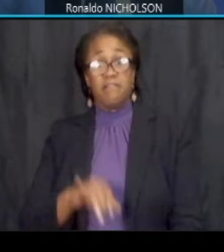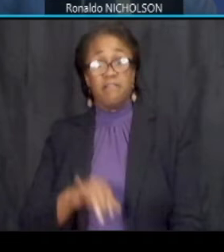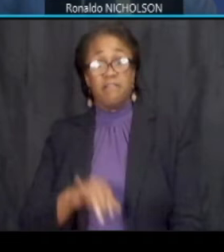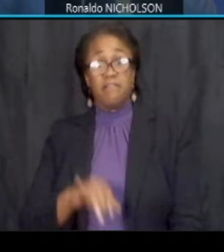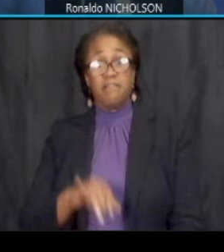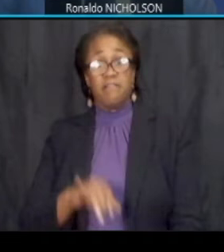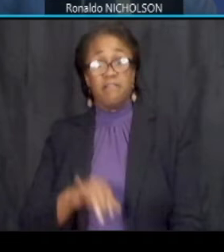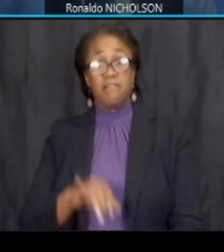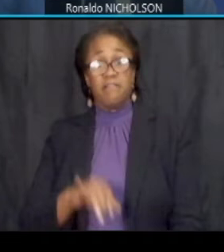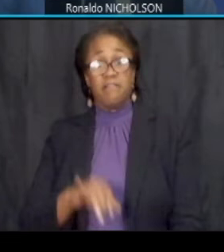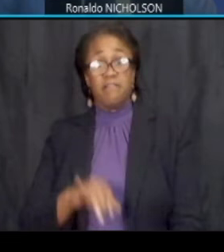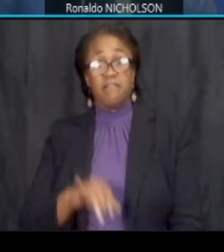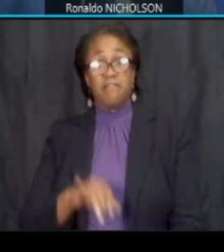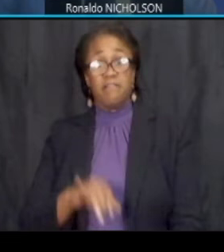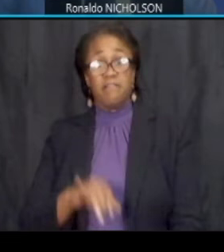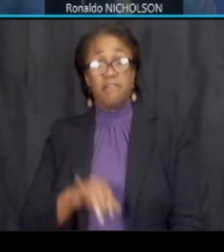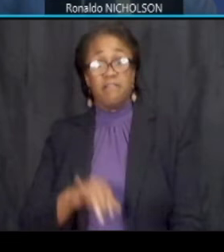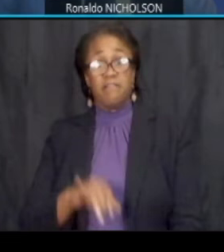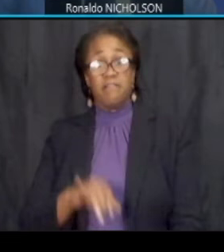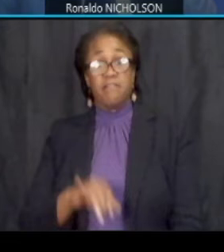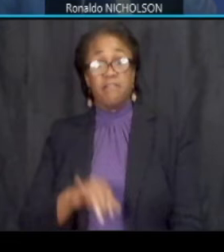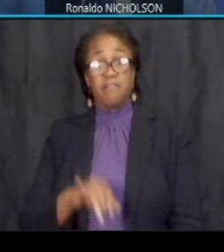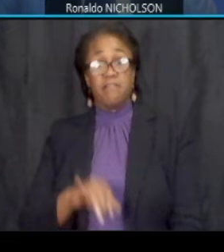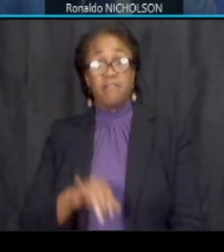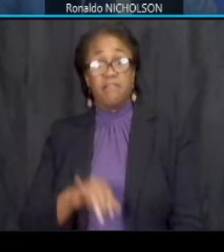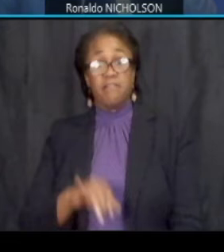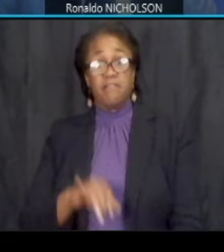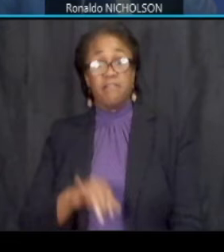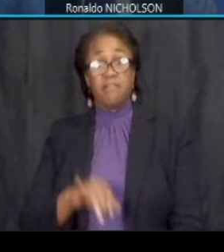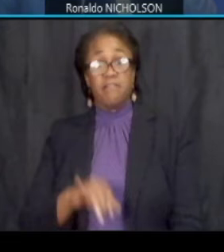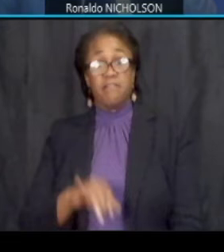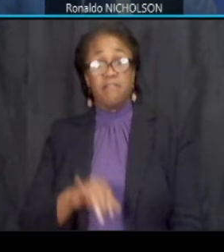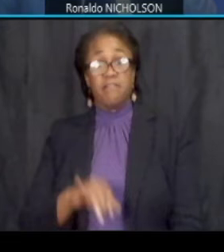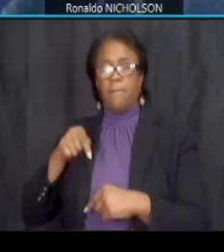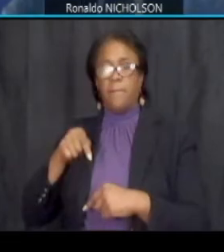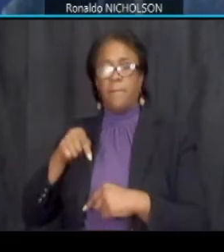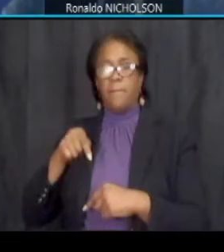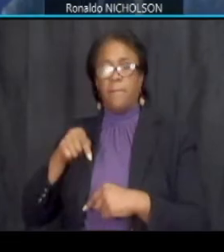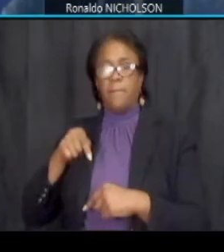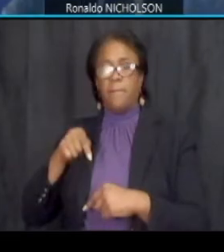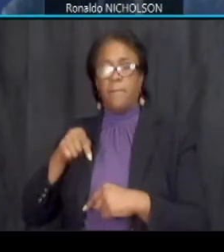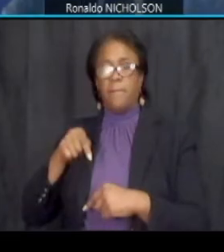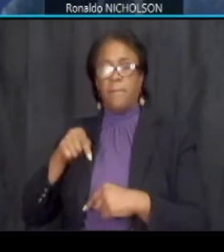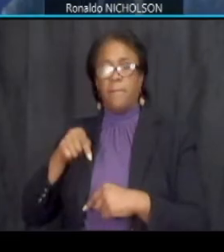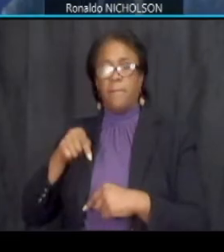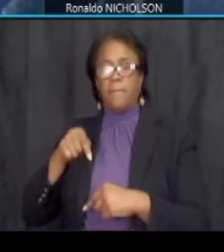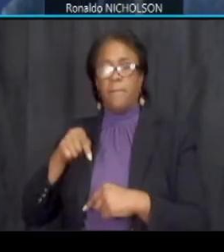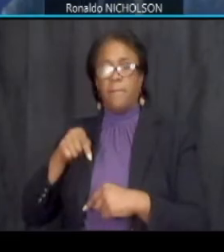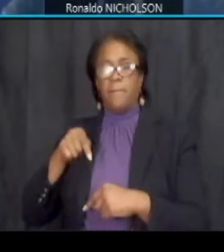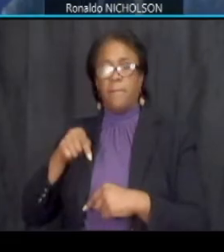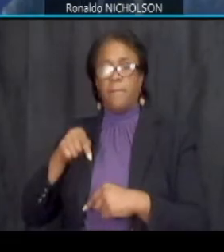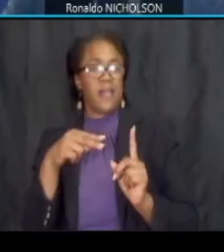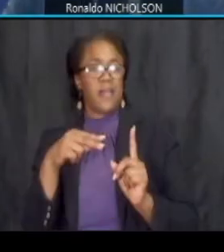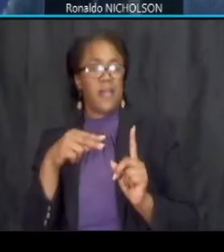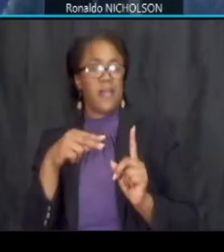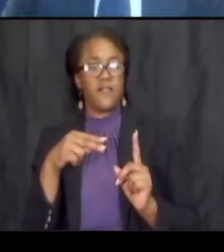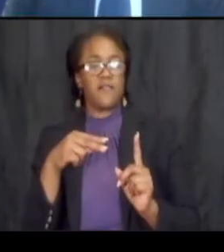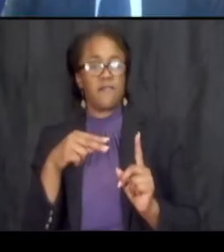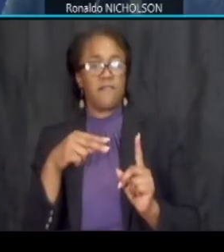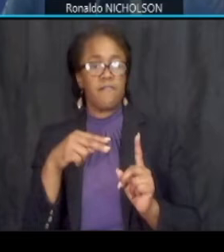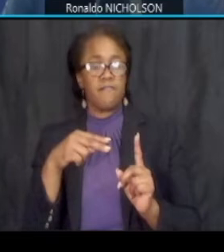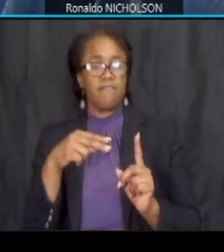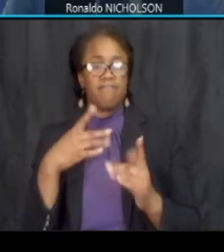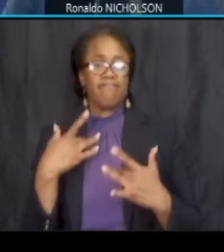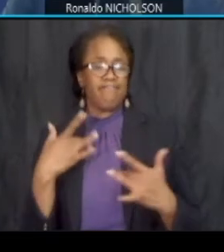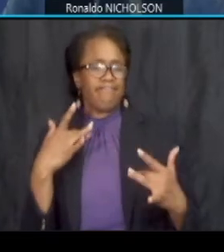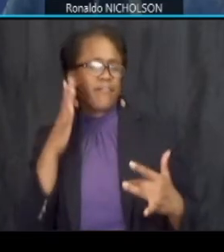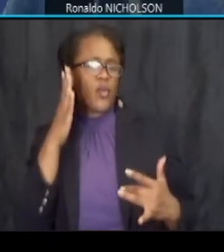to complete the project from a roadway and bridge standpoint likely in late 2025